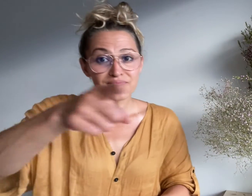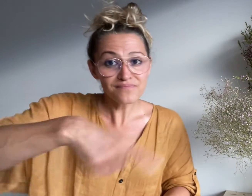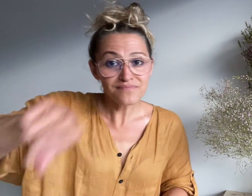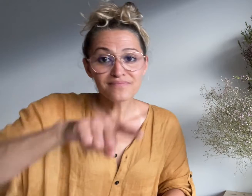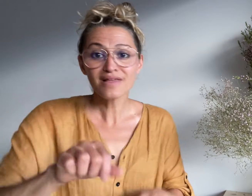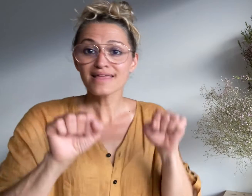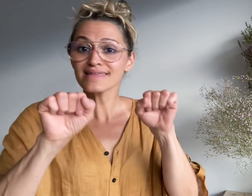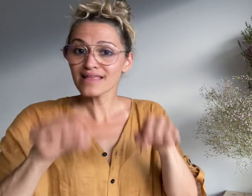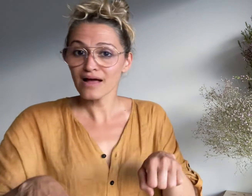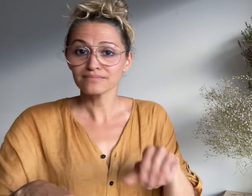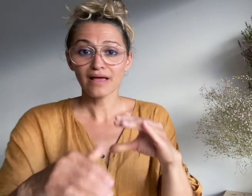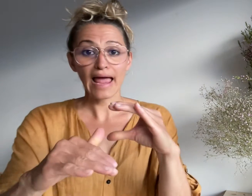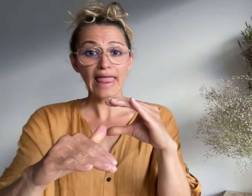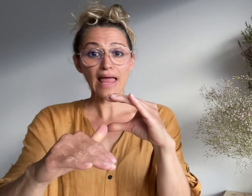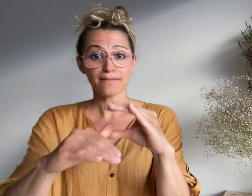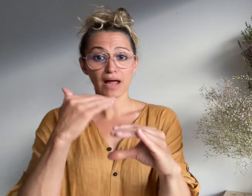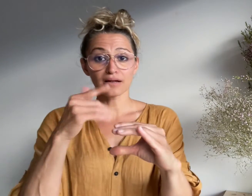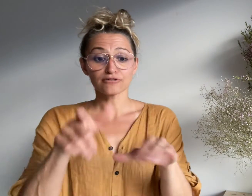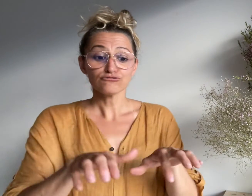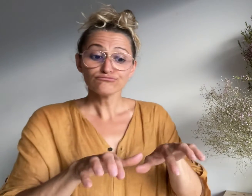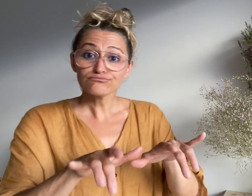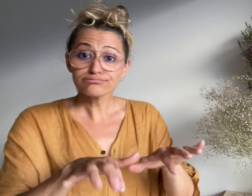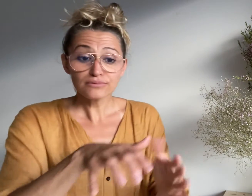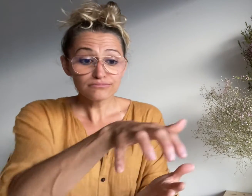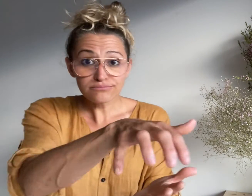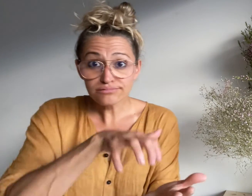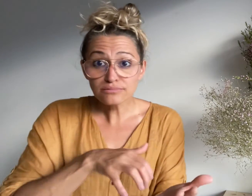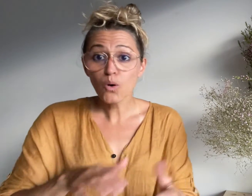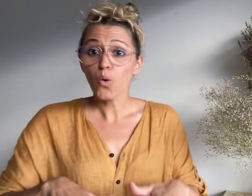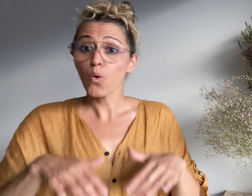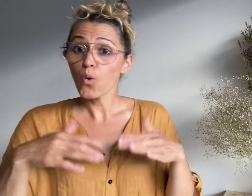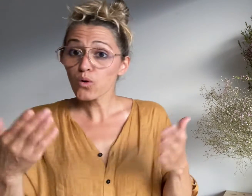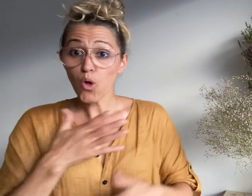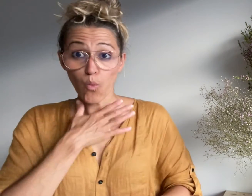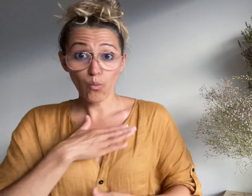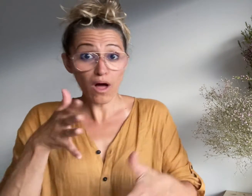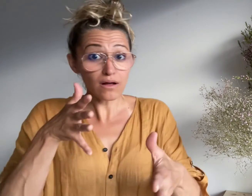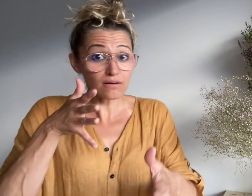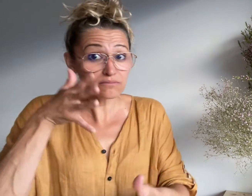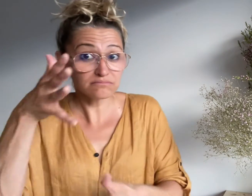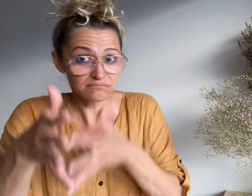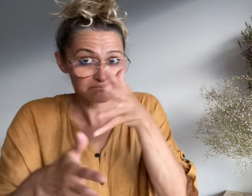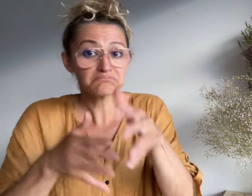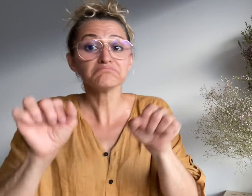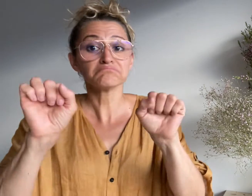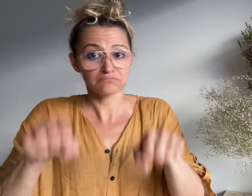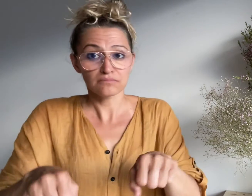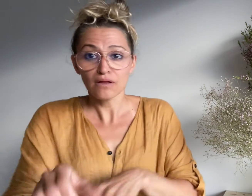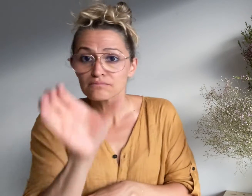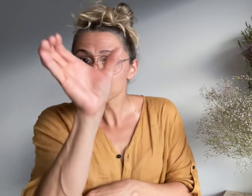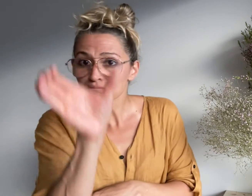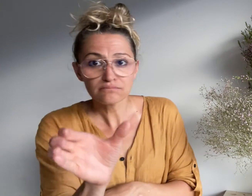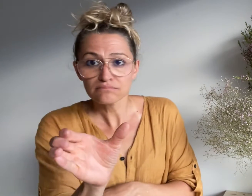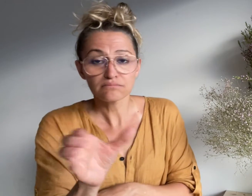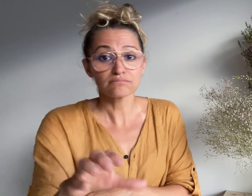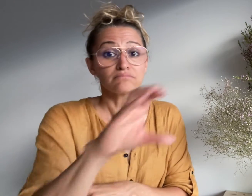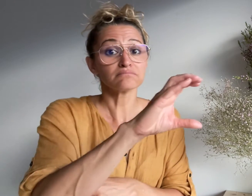You can email your text or video comments